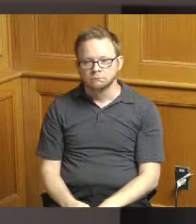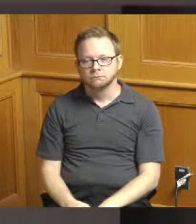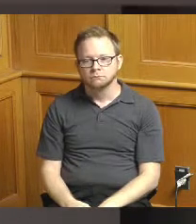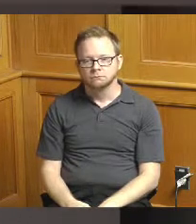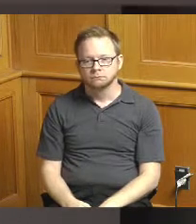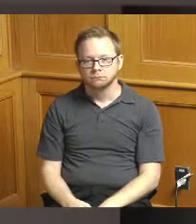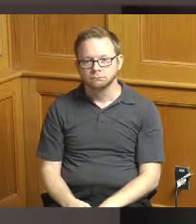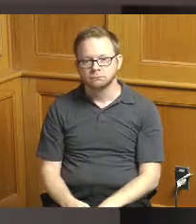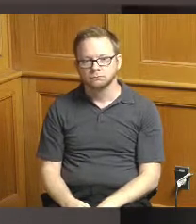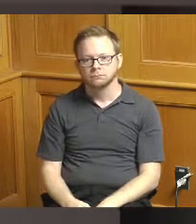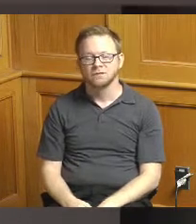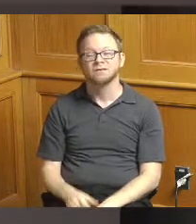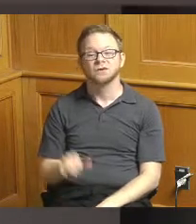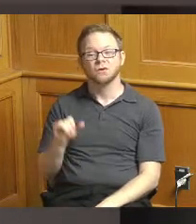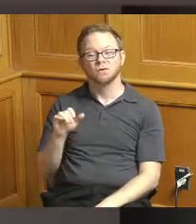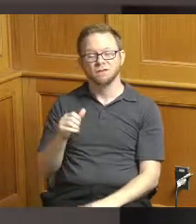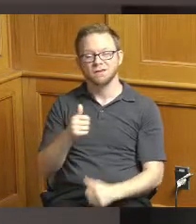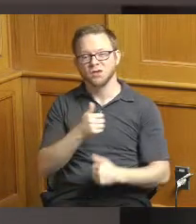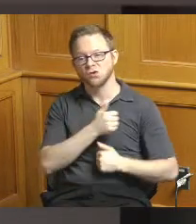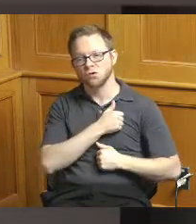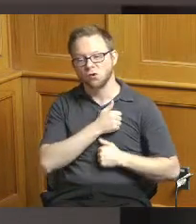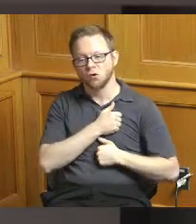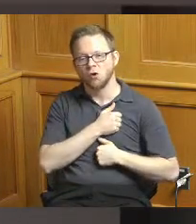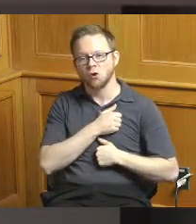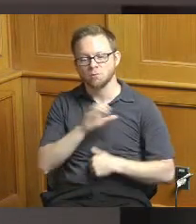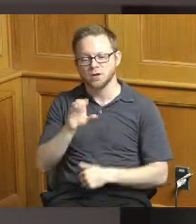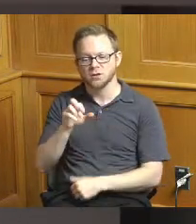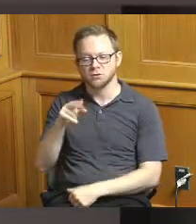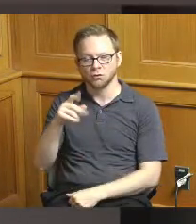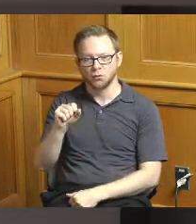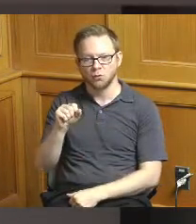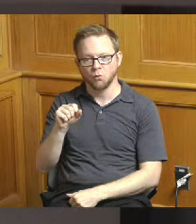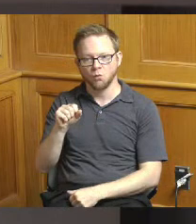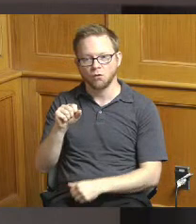with the Army Corps of Engineers looking at a flood wall if because they do list an interpretive